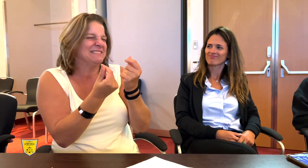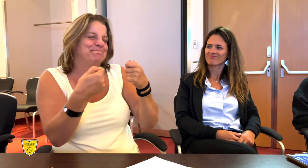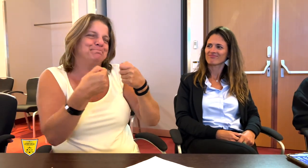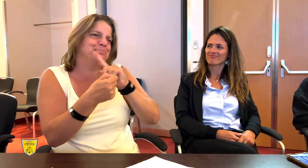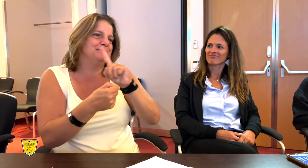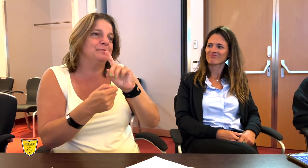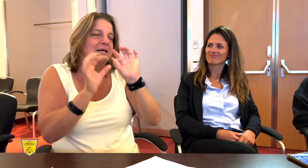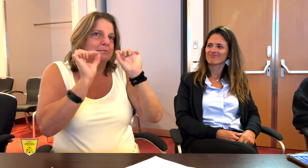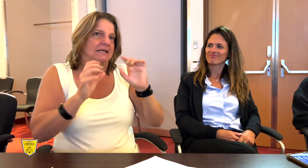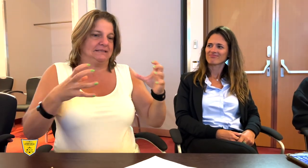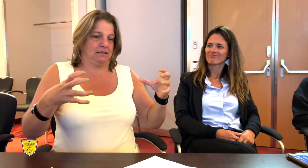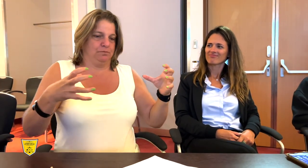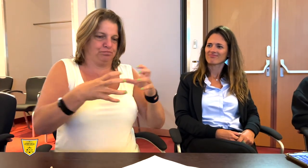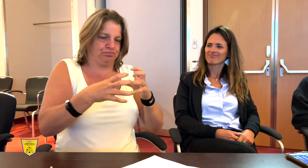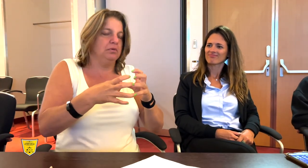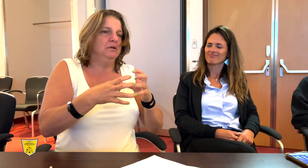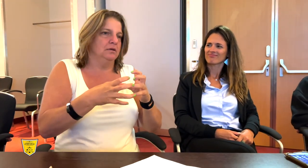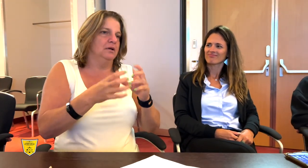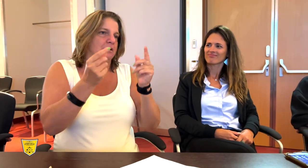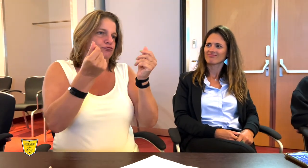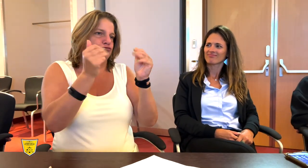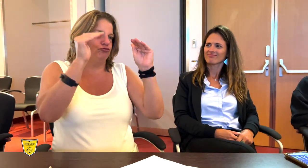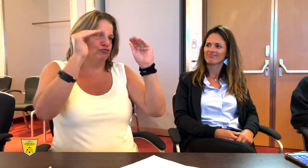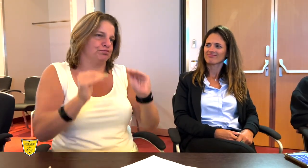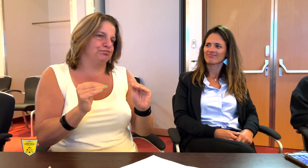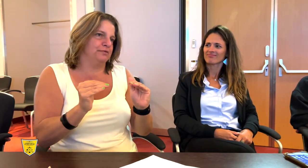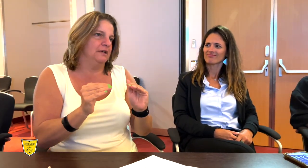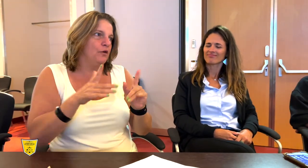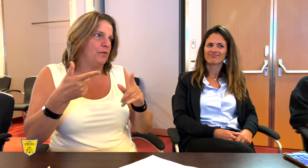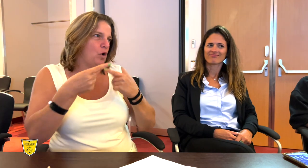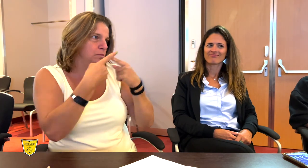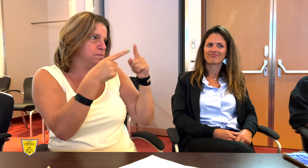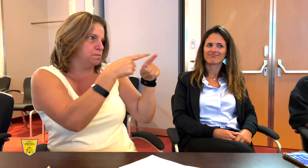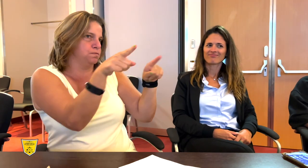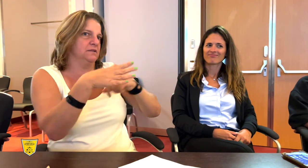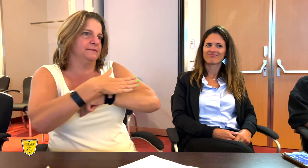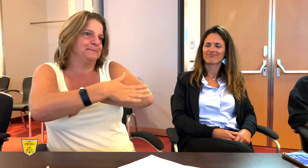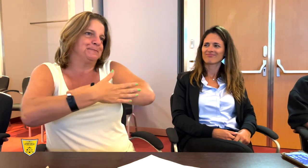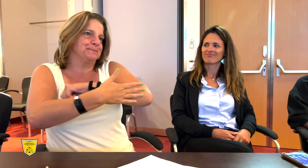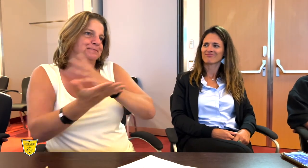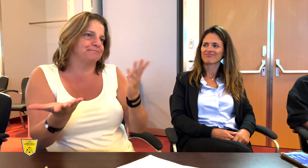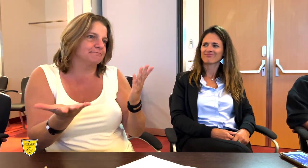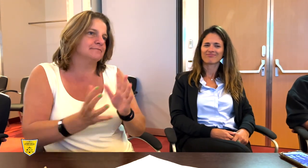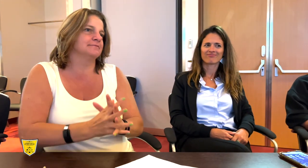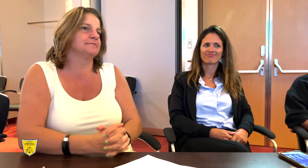different countries’ financial abilities.